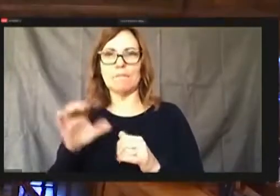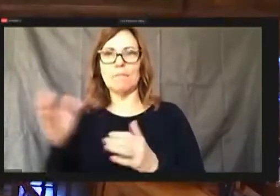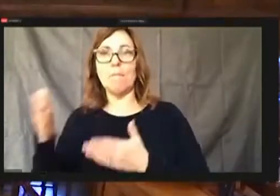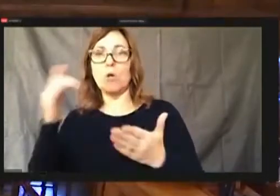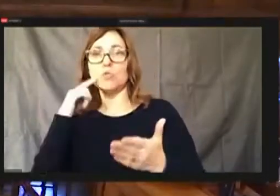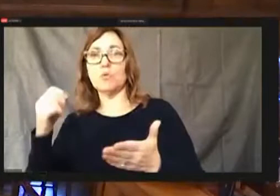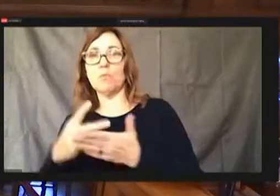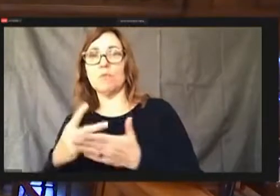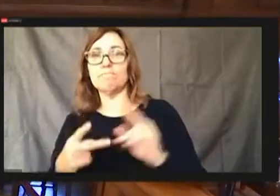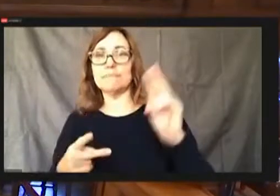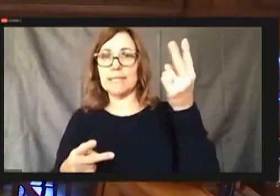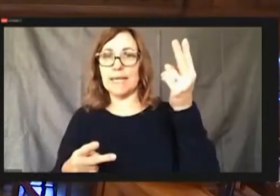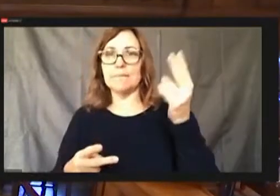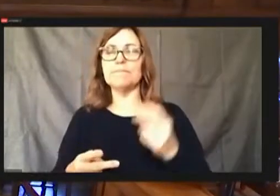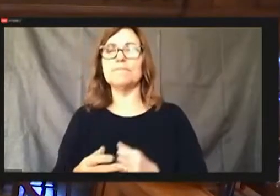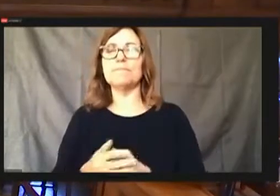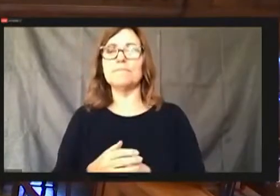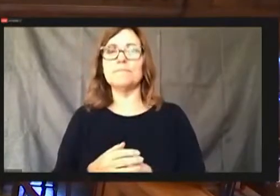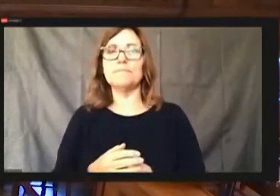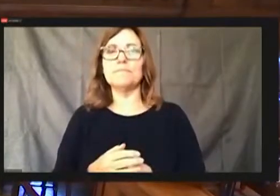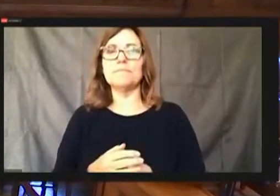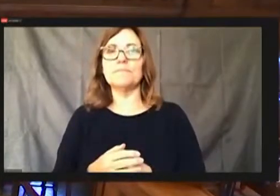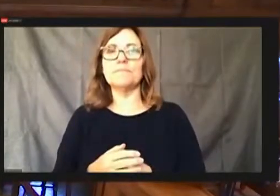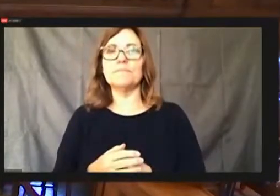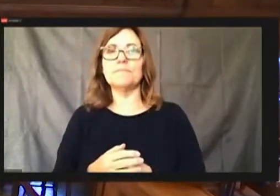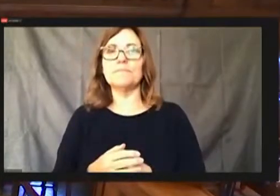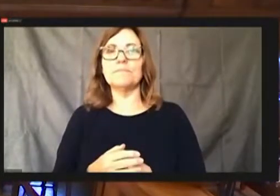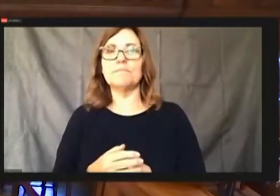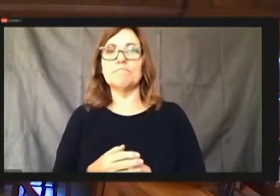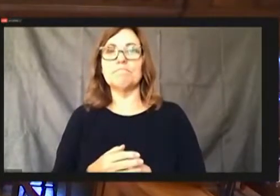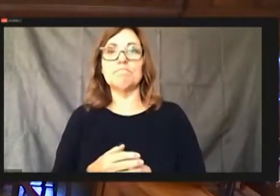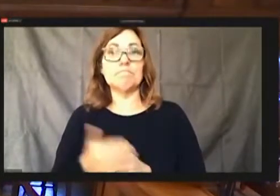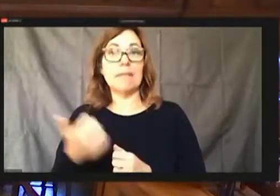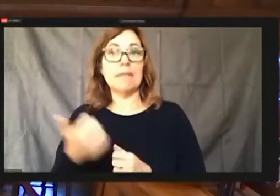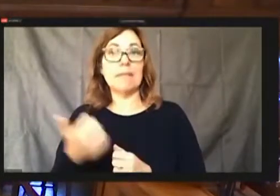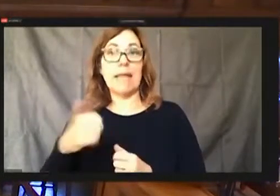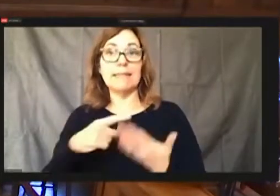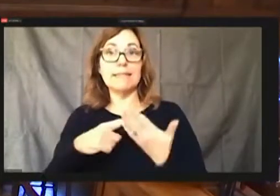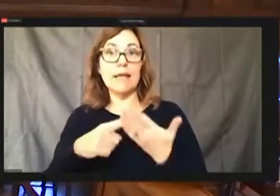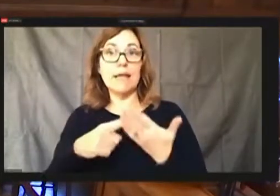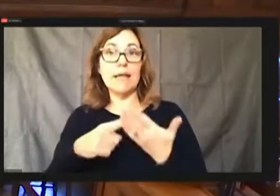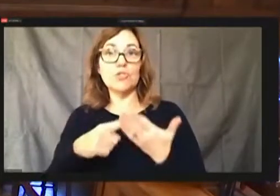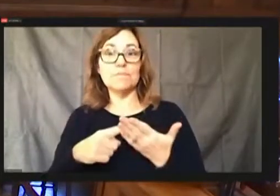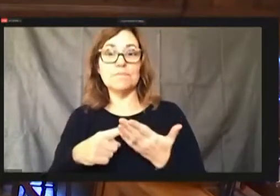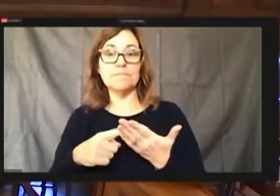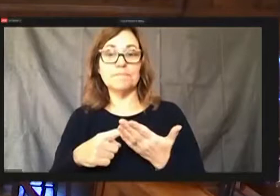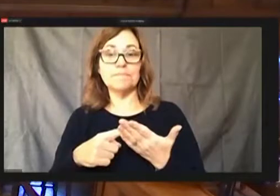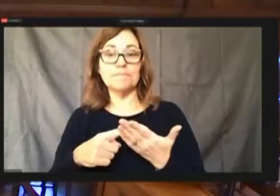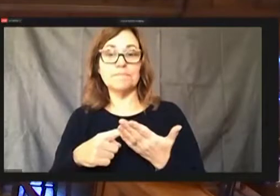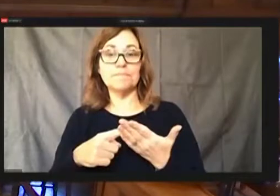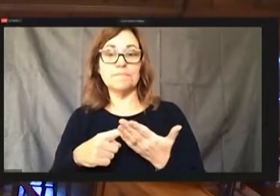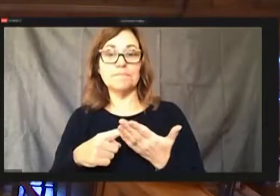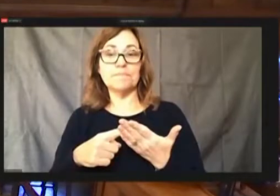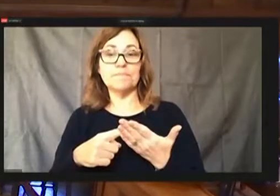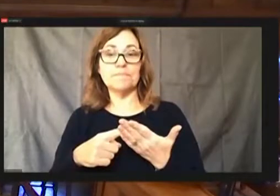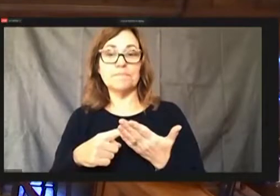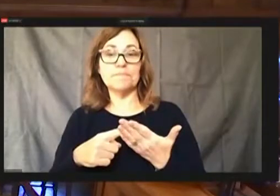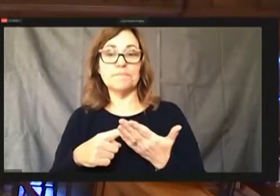Second. Discussion being none. All those in favor say aye. aye. You both.